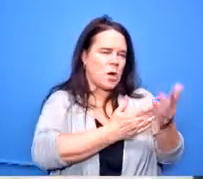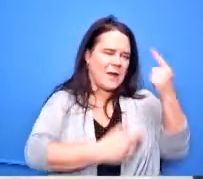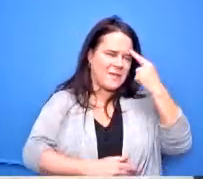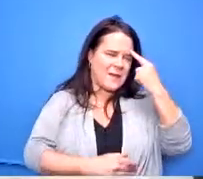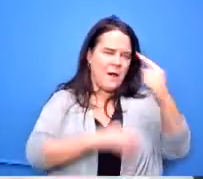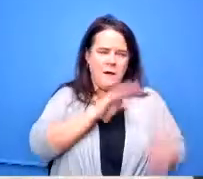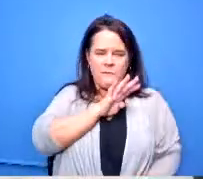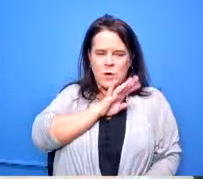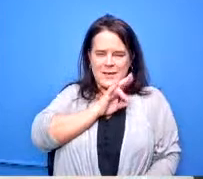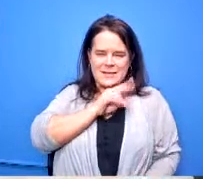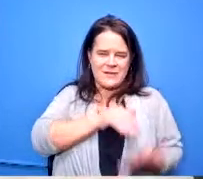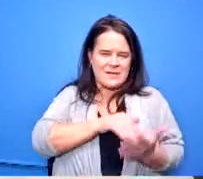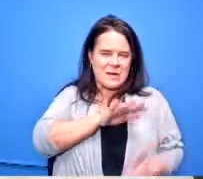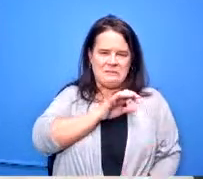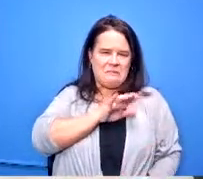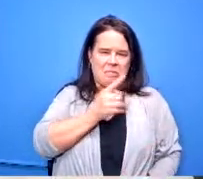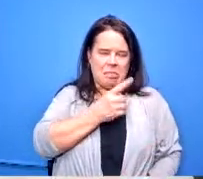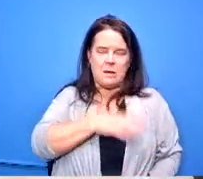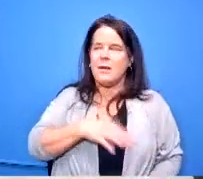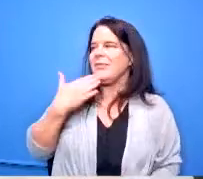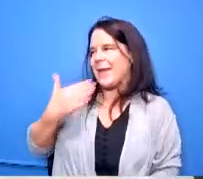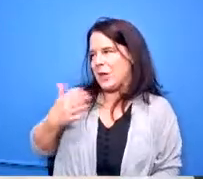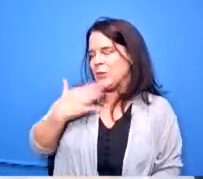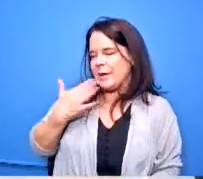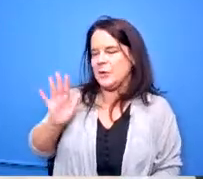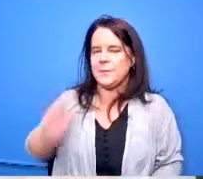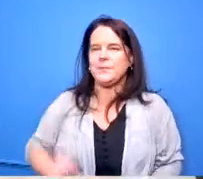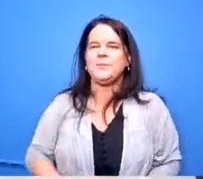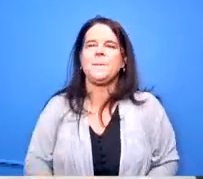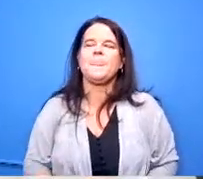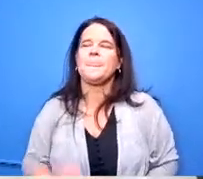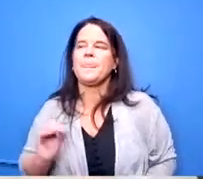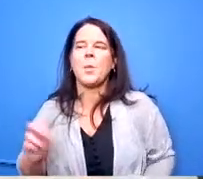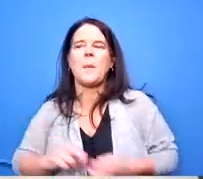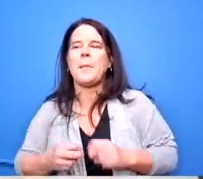500 something like that thank you so much thank you mr president no problem any other questions